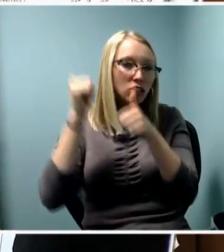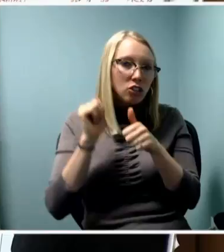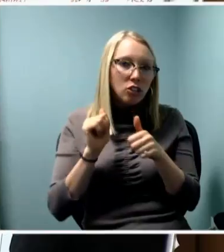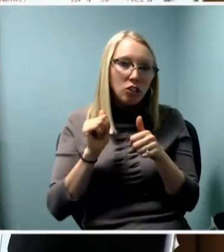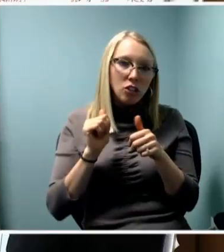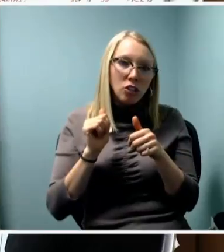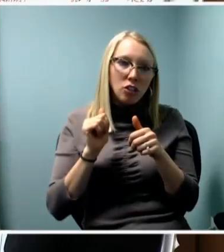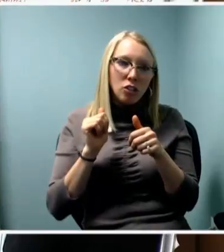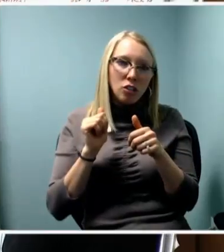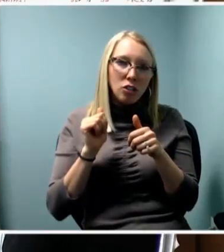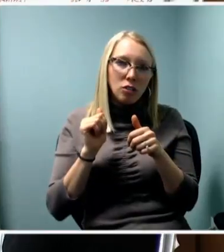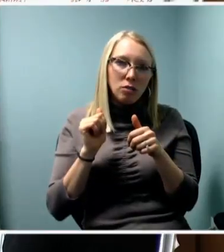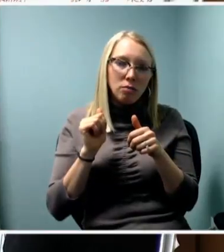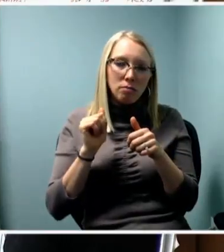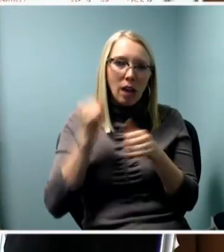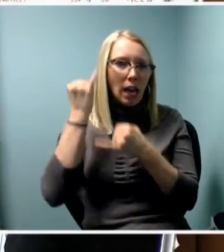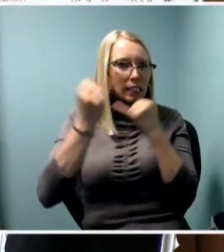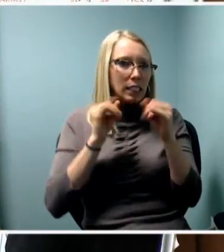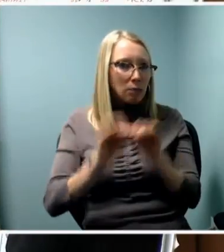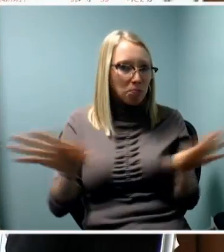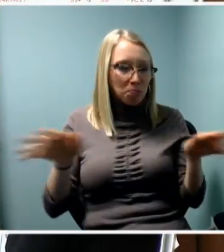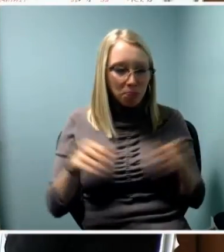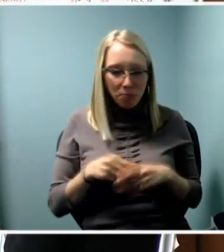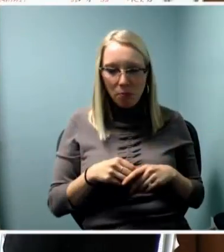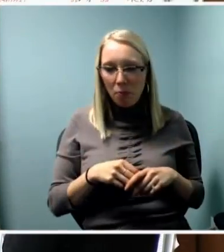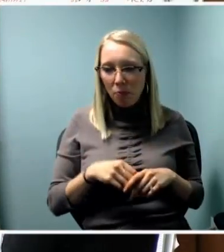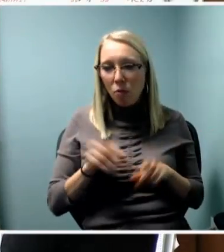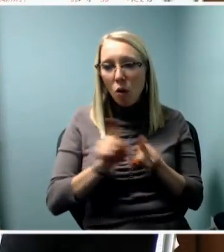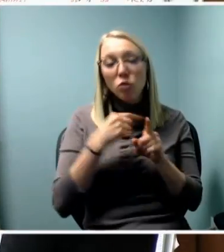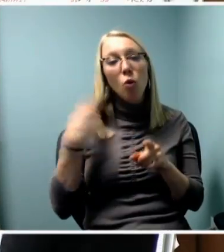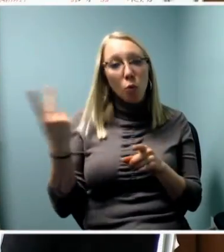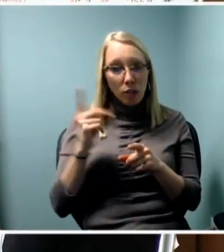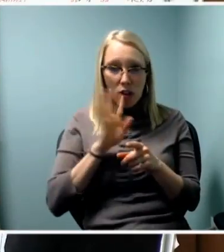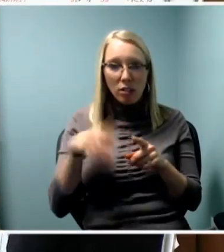We also talked about training and education